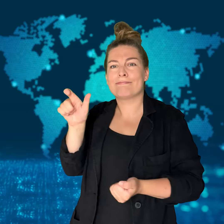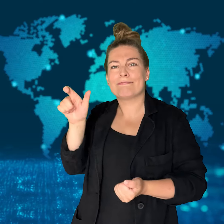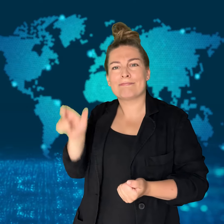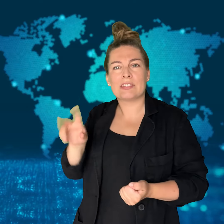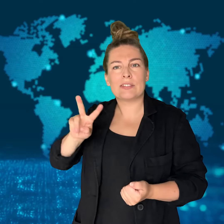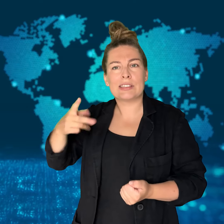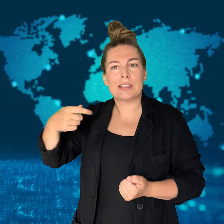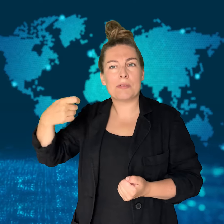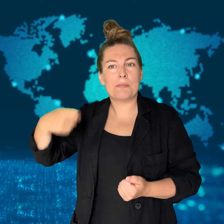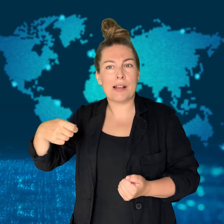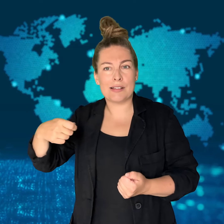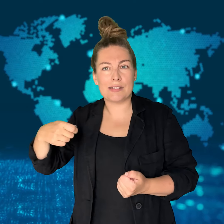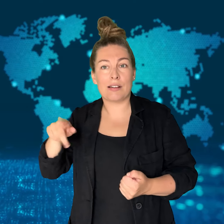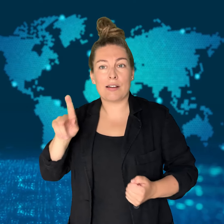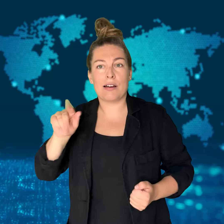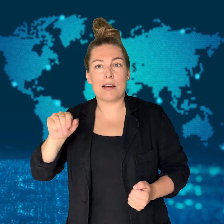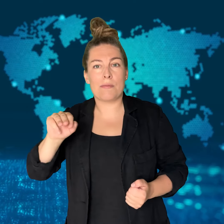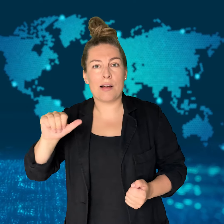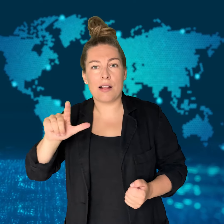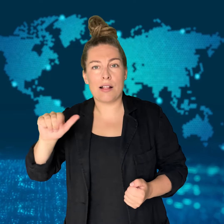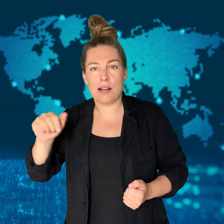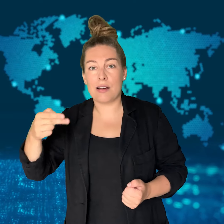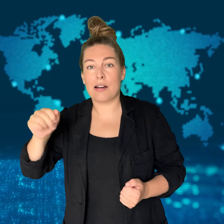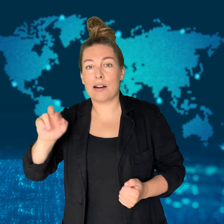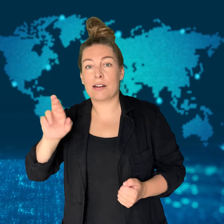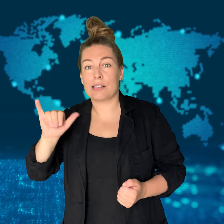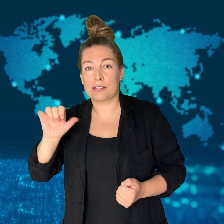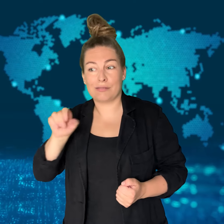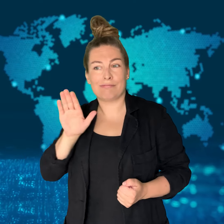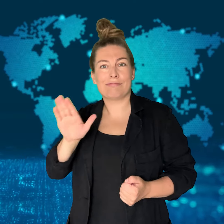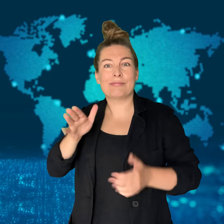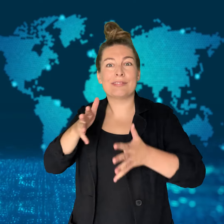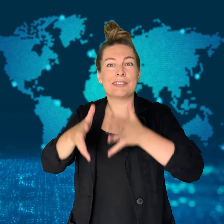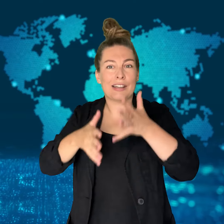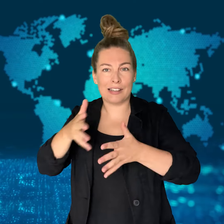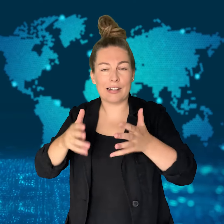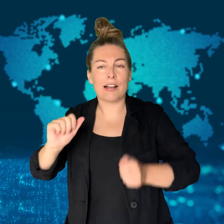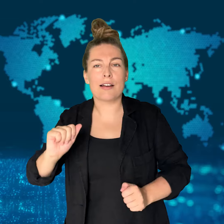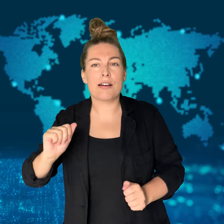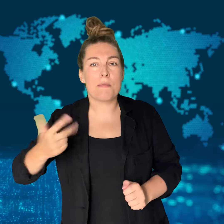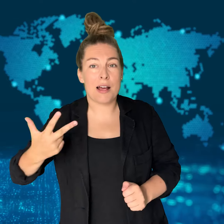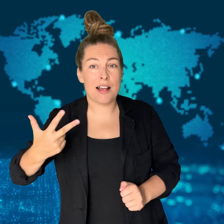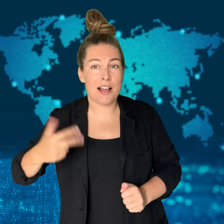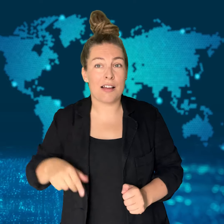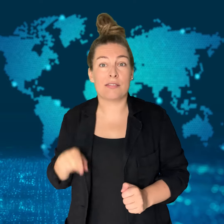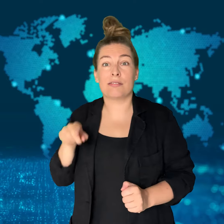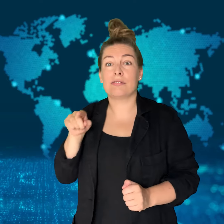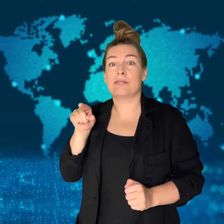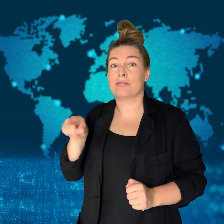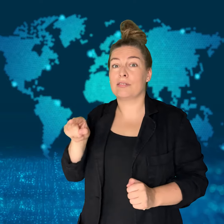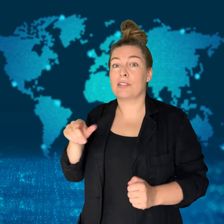and she will need to work to secure delegates and pick up